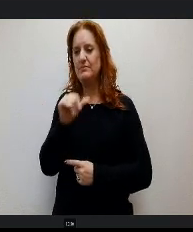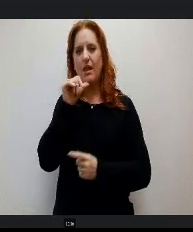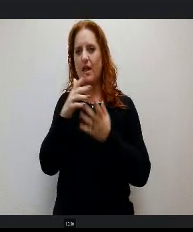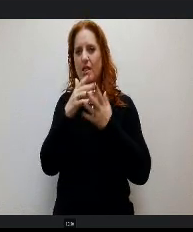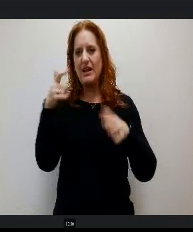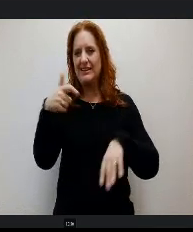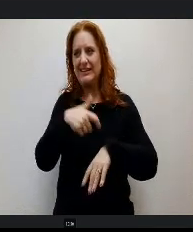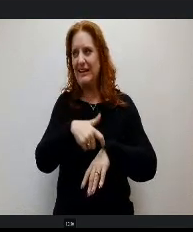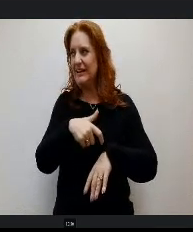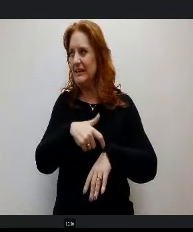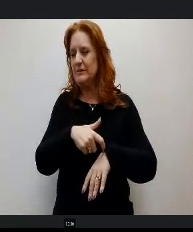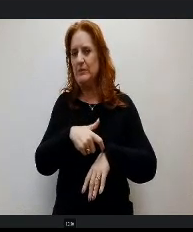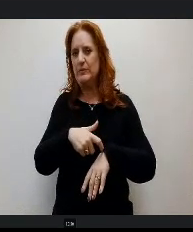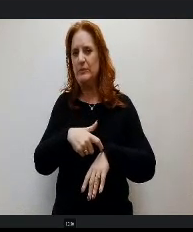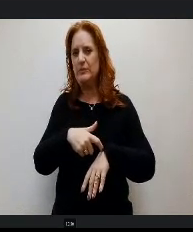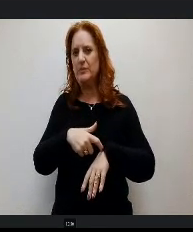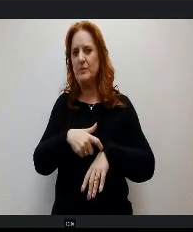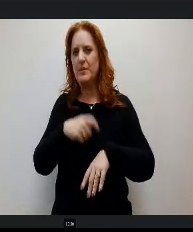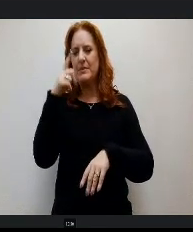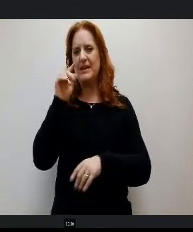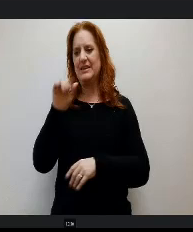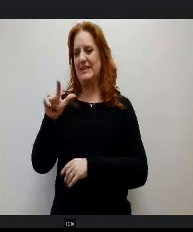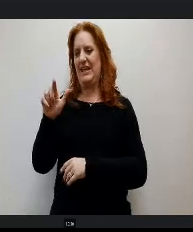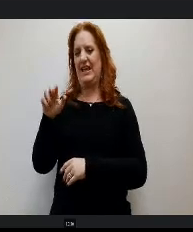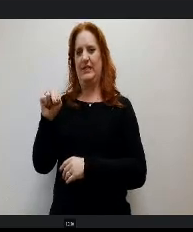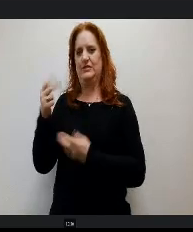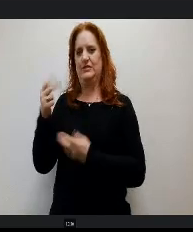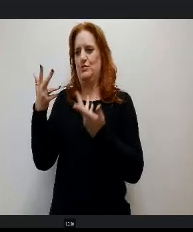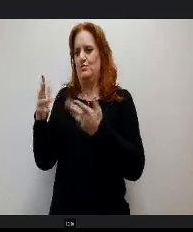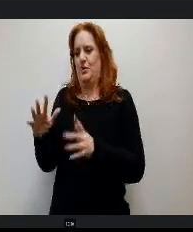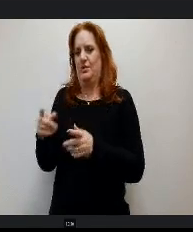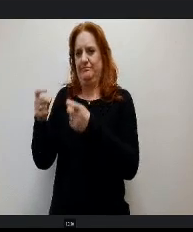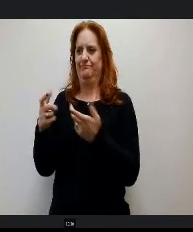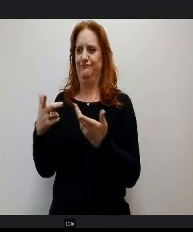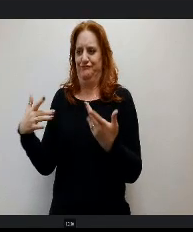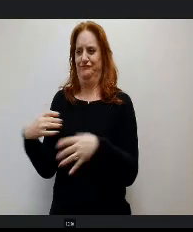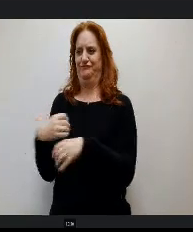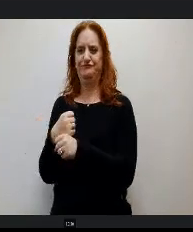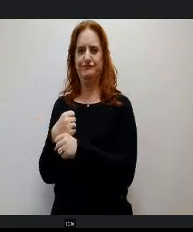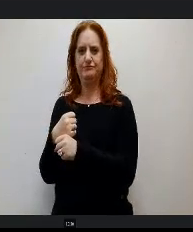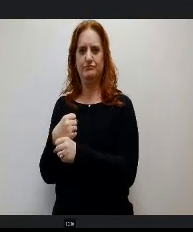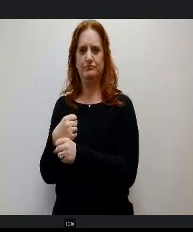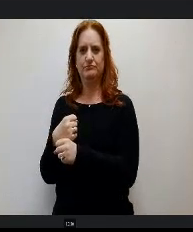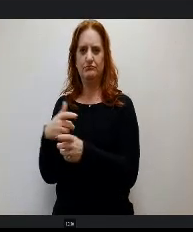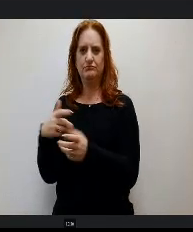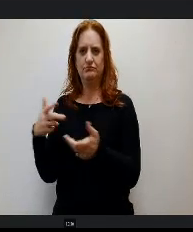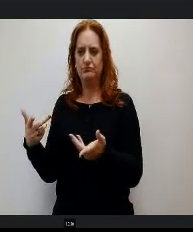all, because Miss Allen has already given you the just of what came through. That's the long